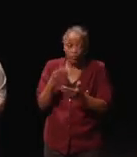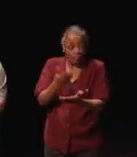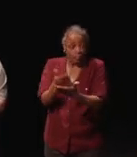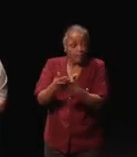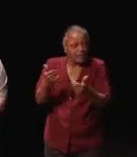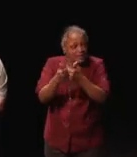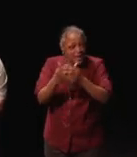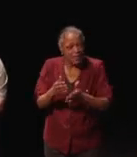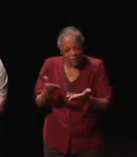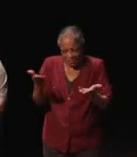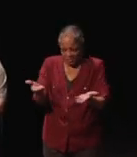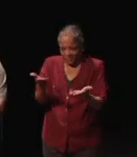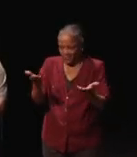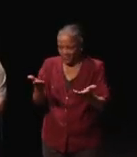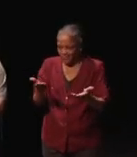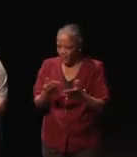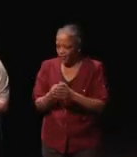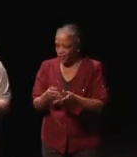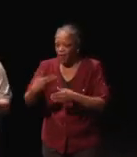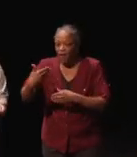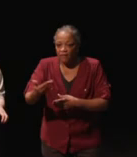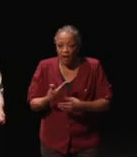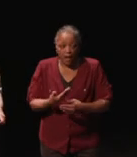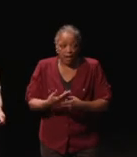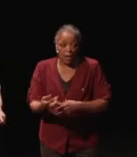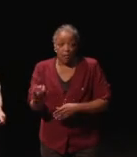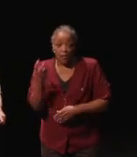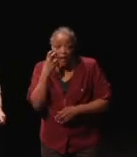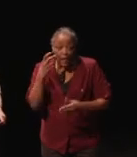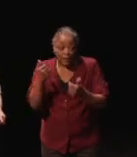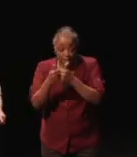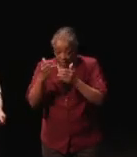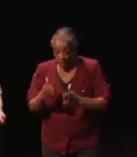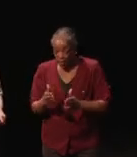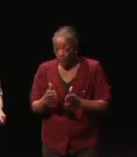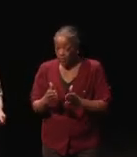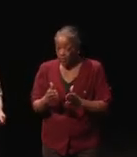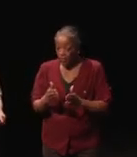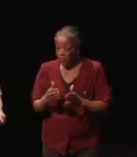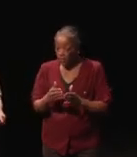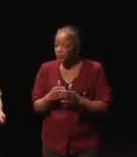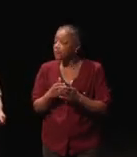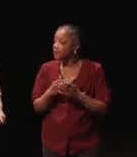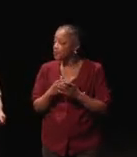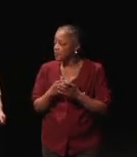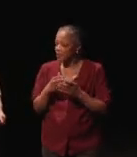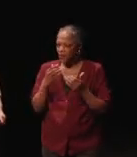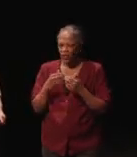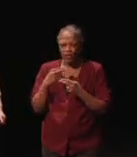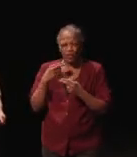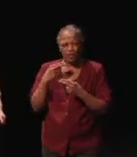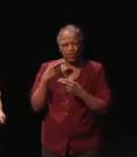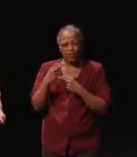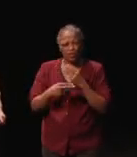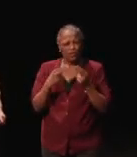So, I invited a blind, completely blind gamer who's a current University of Northern Florida students so,